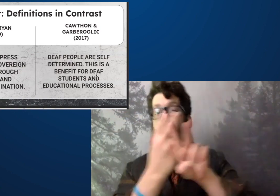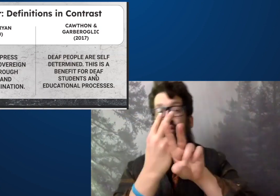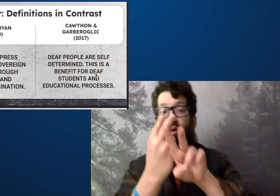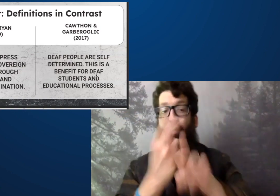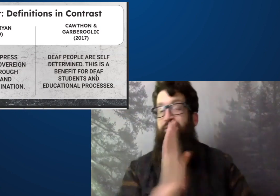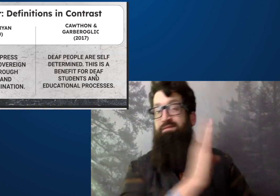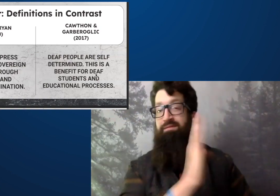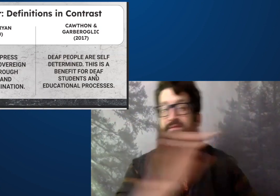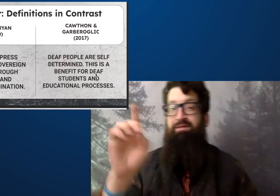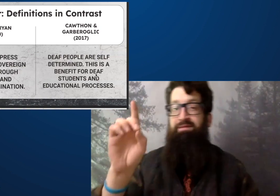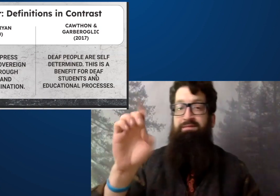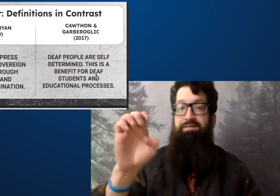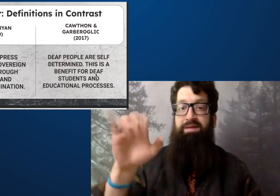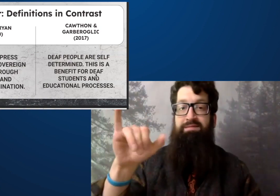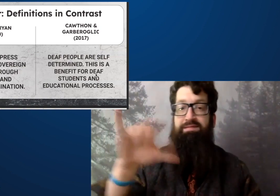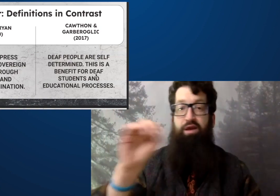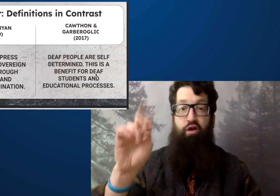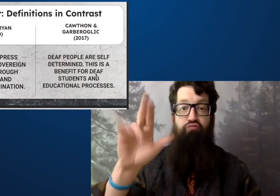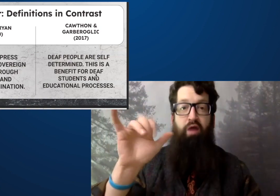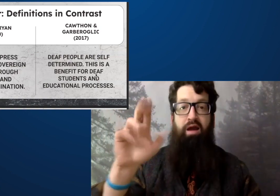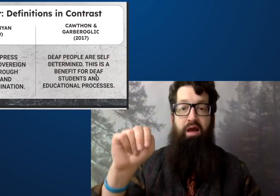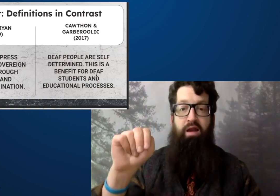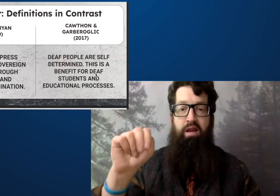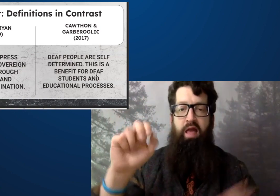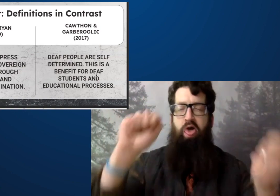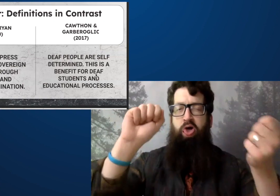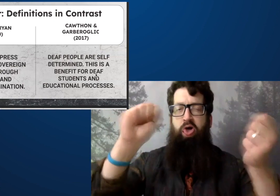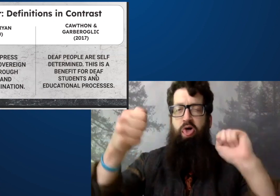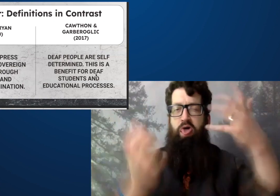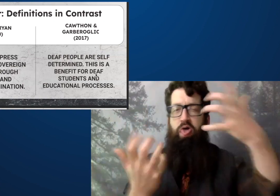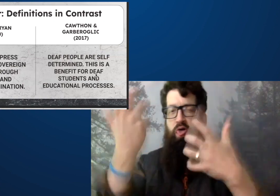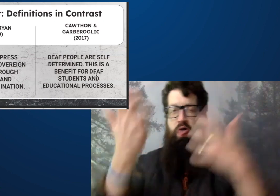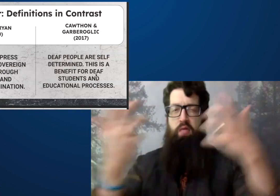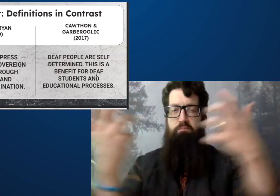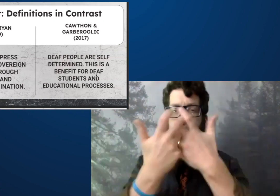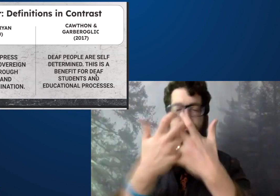I have to fix that on my slides. They borrowed from Desi and Ryan and did